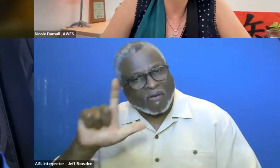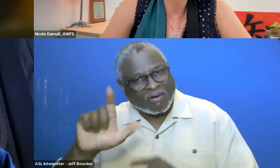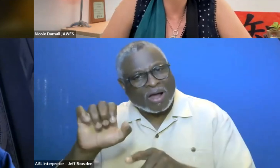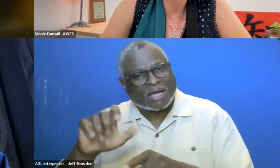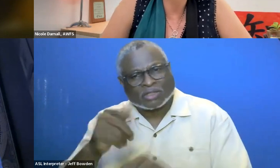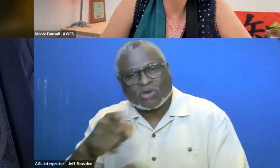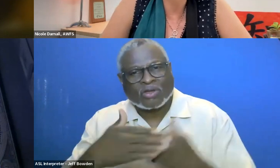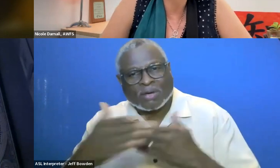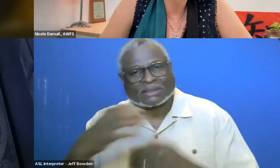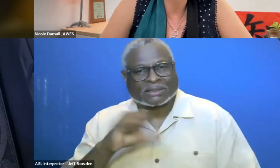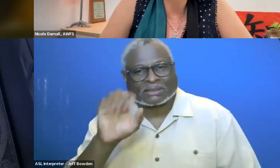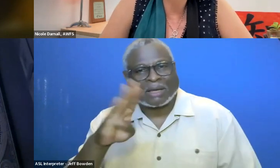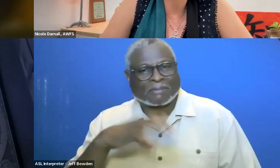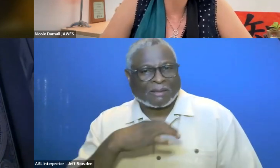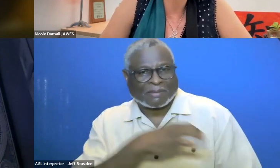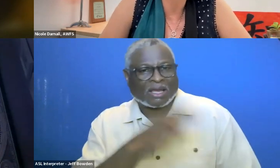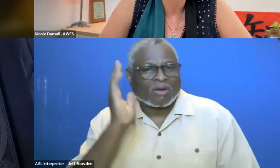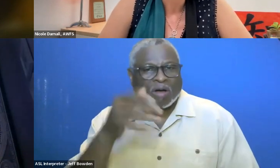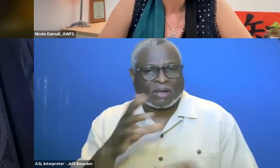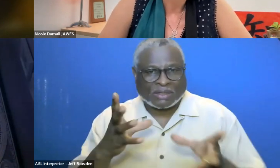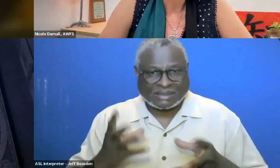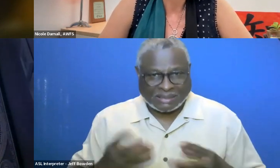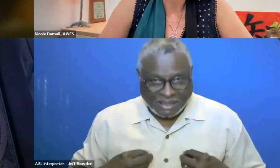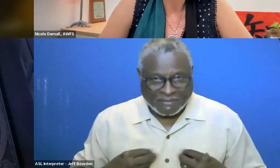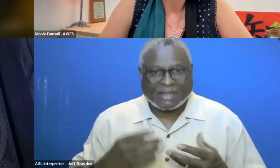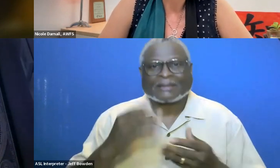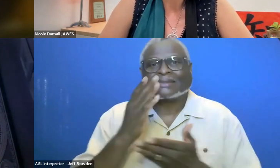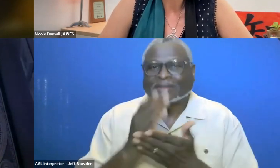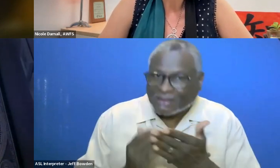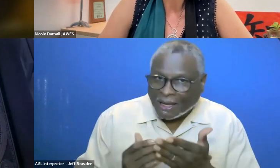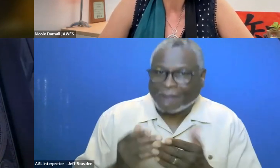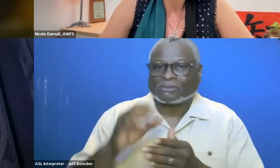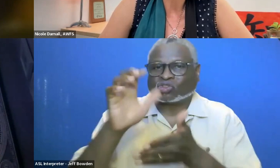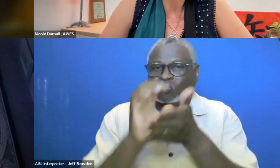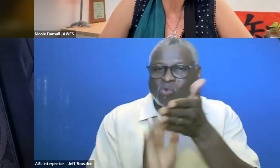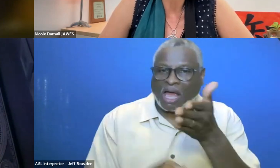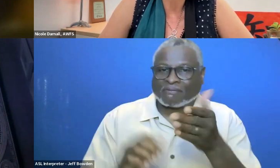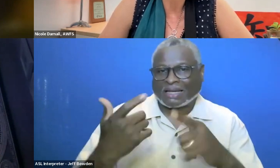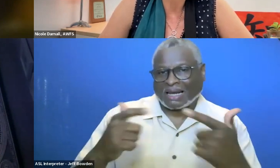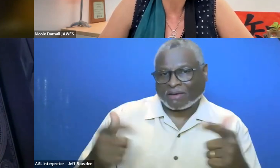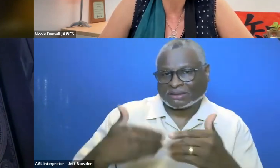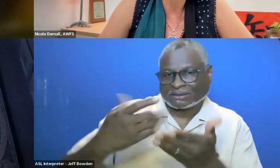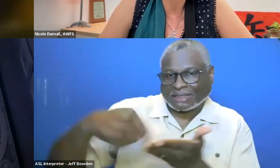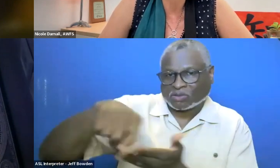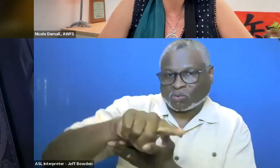of the Subcommittee will be receiving some draft language next week that you can start reviewing.